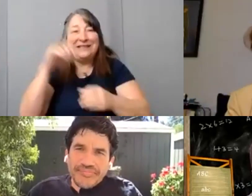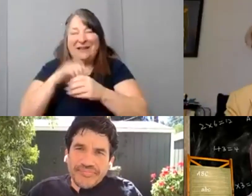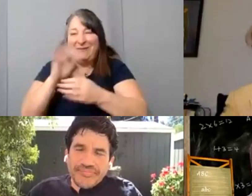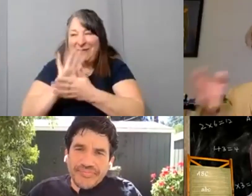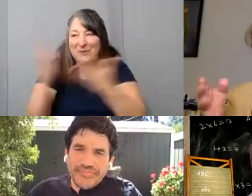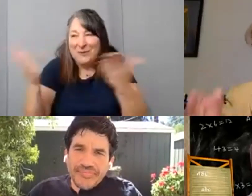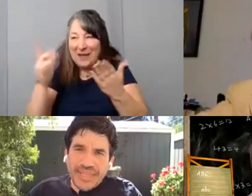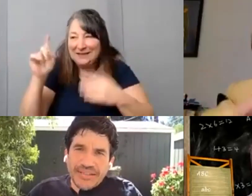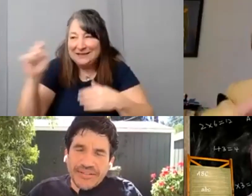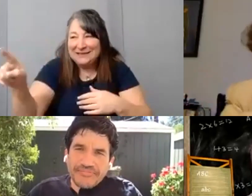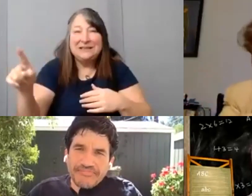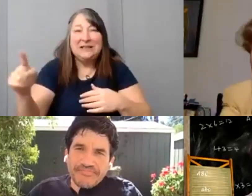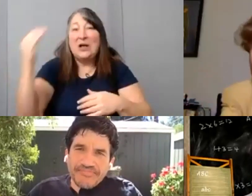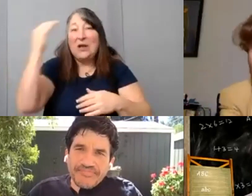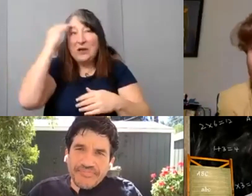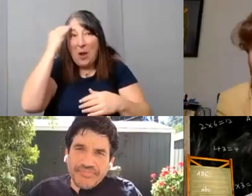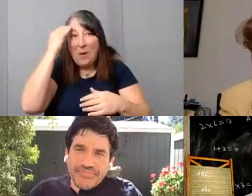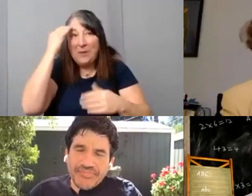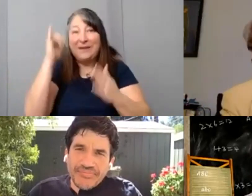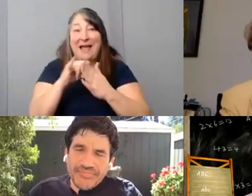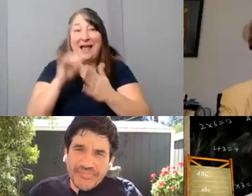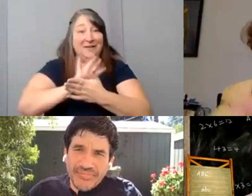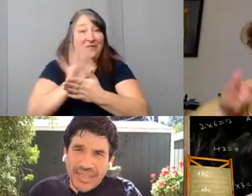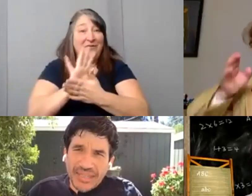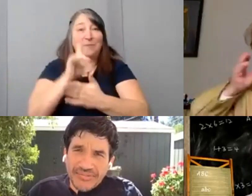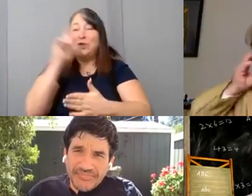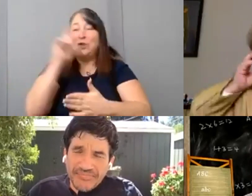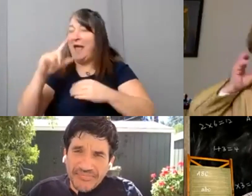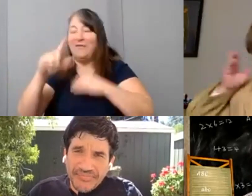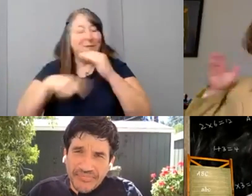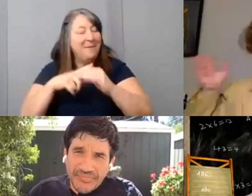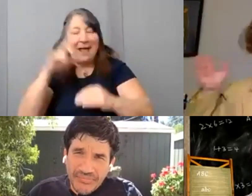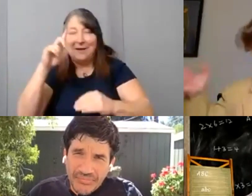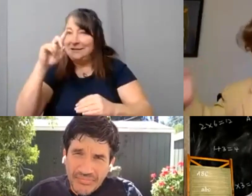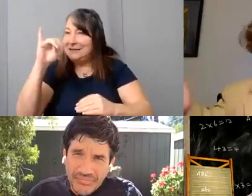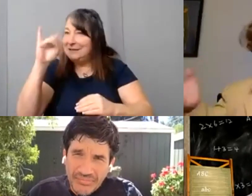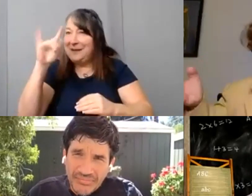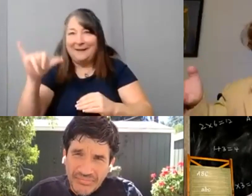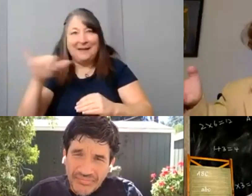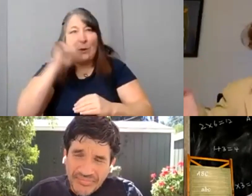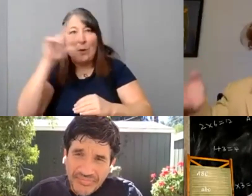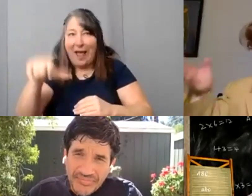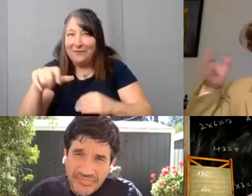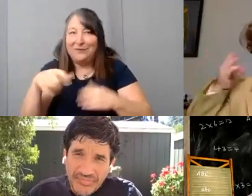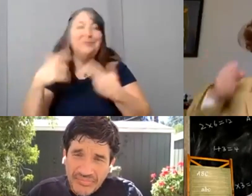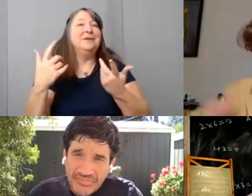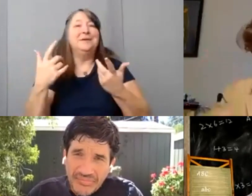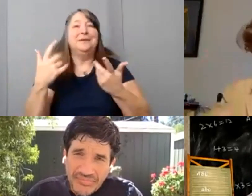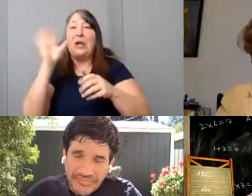You know, knowing that we you don't the films don't have to be about disability. And then, you know, what do you like? What what trends?